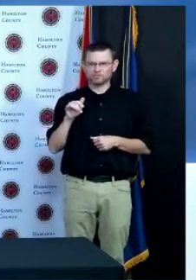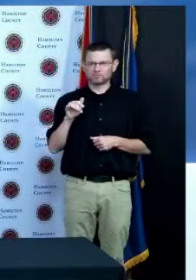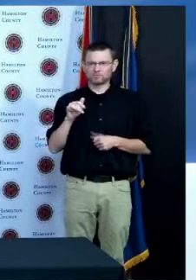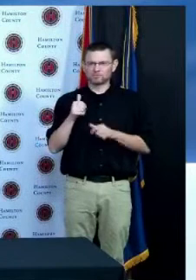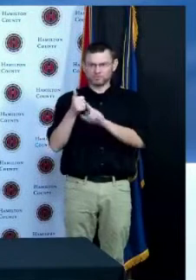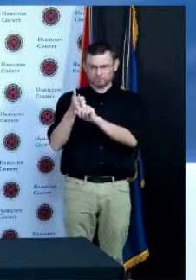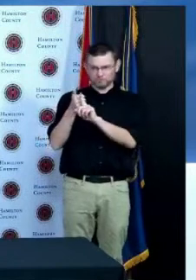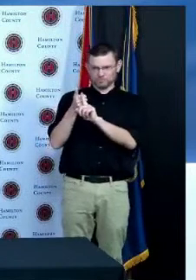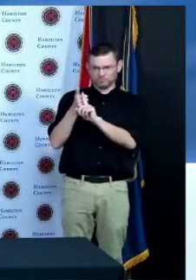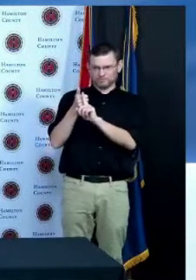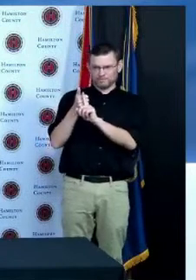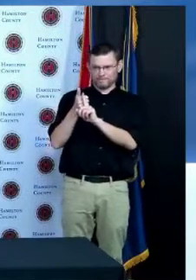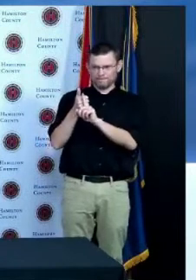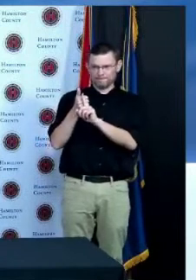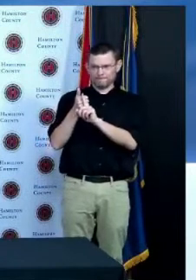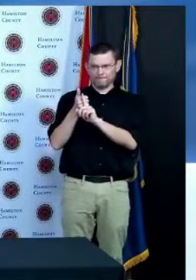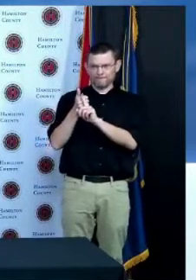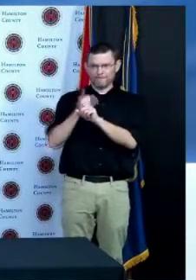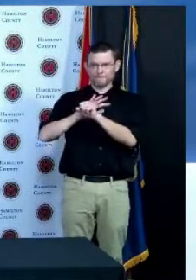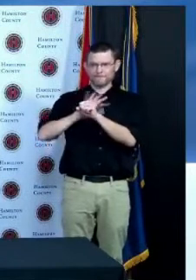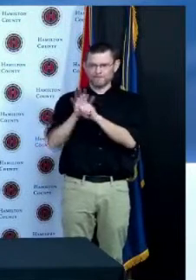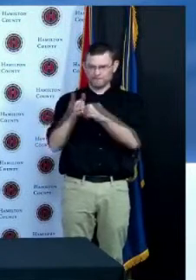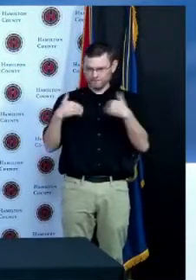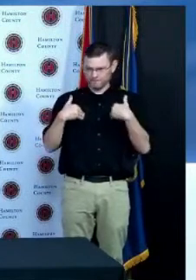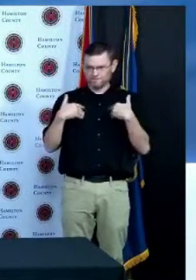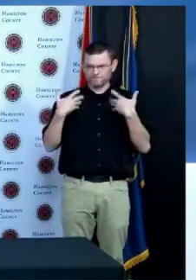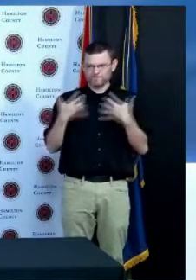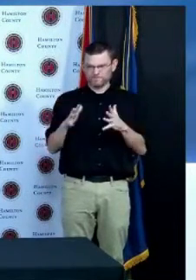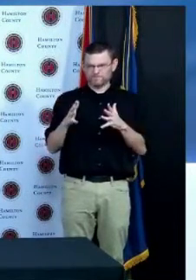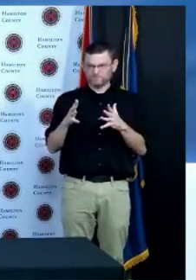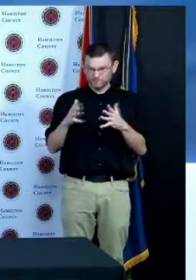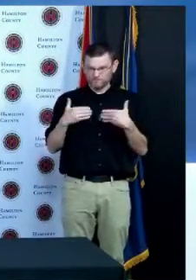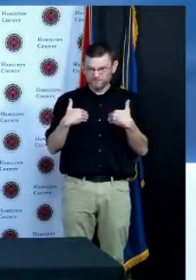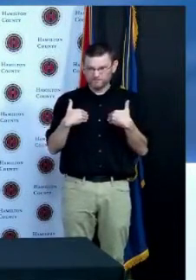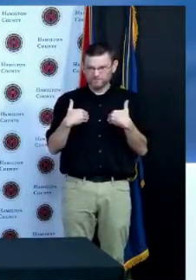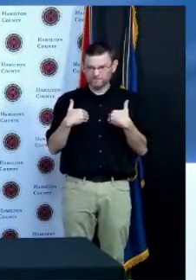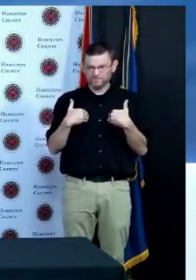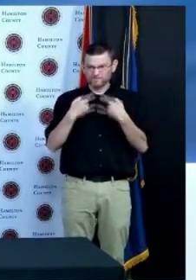silly political statement but nonetheless most of us once you get the mask you're in good shape